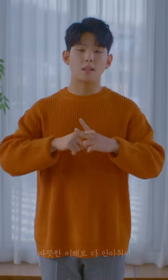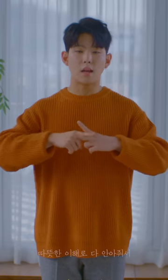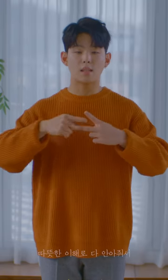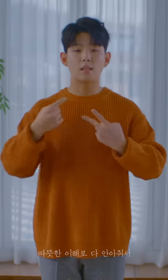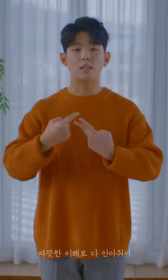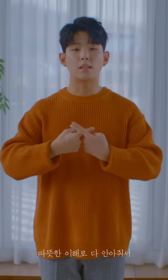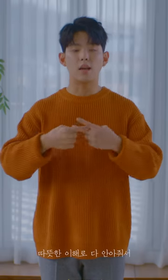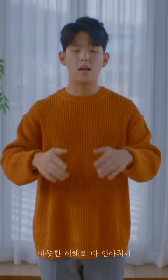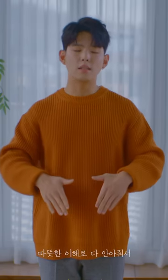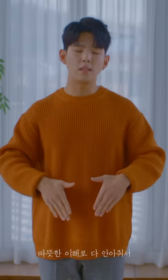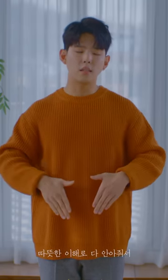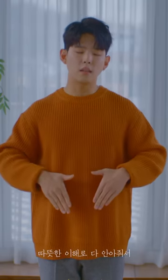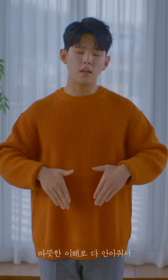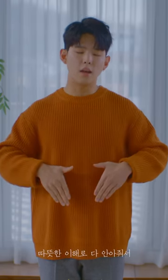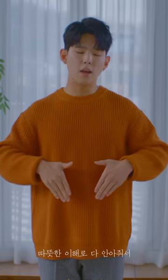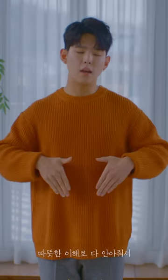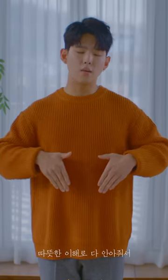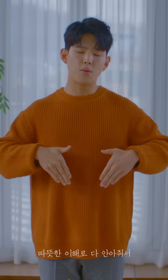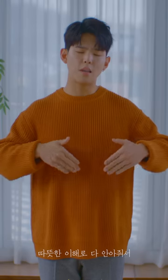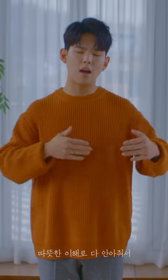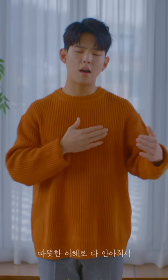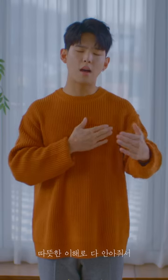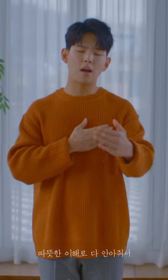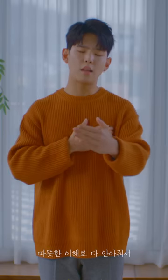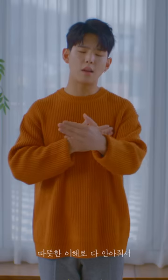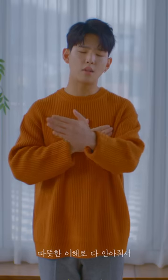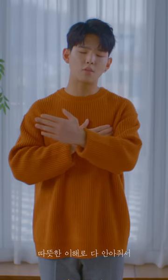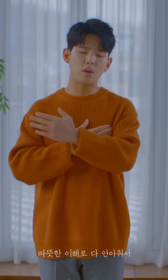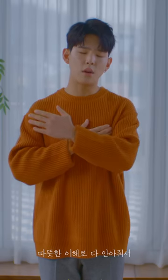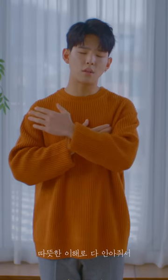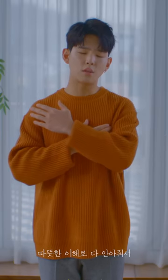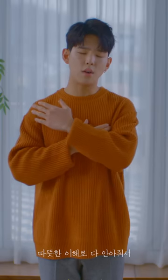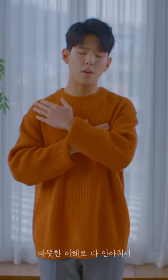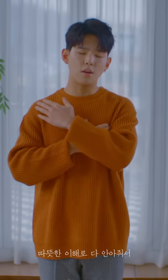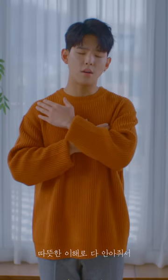You understood them with warmth